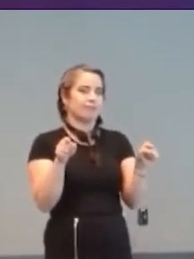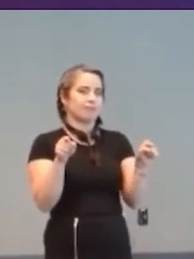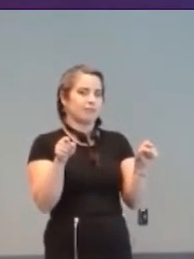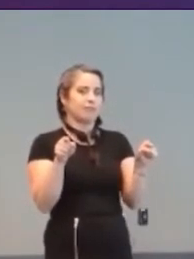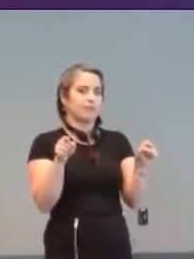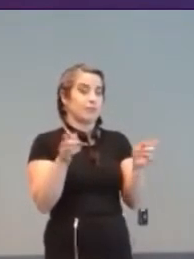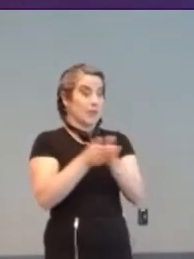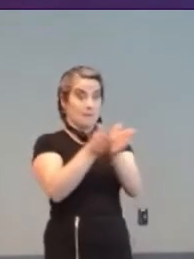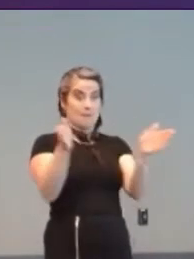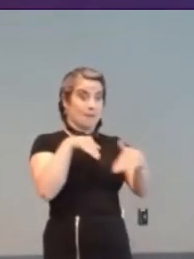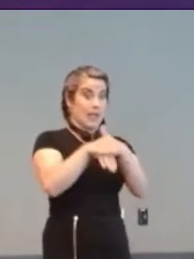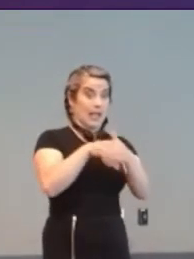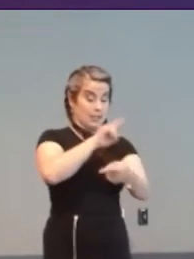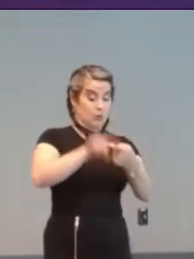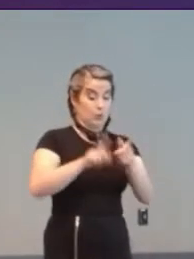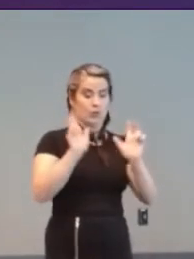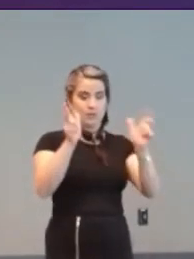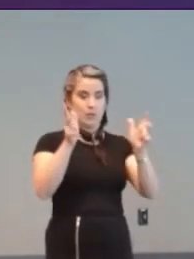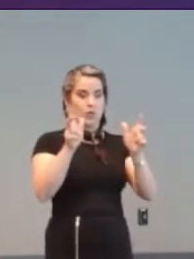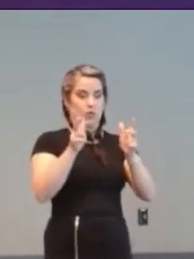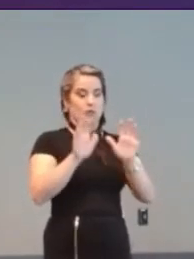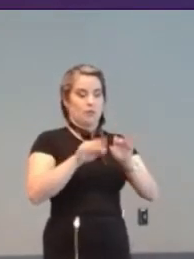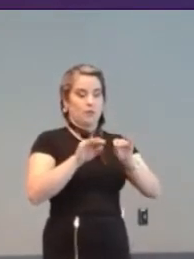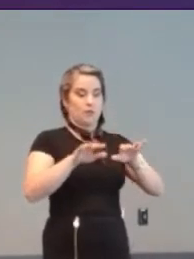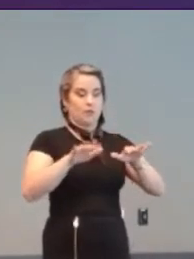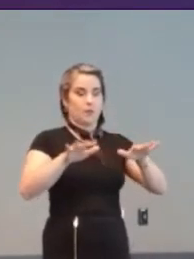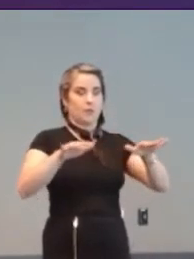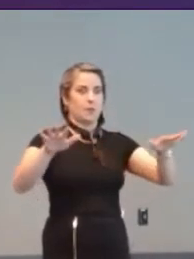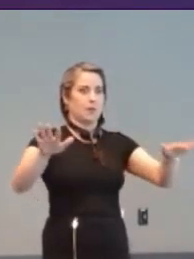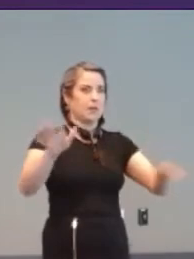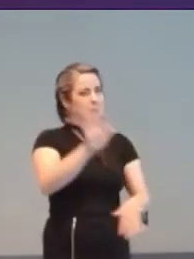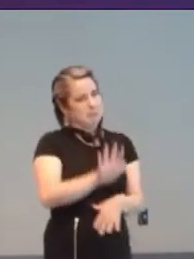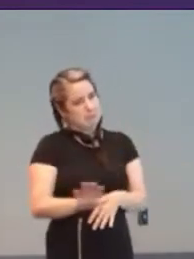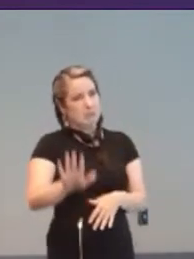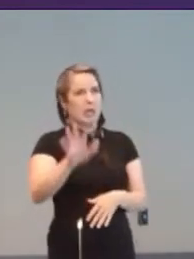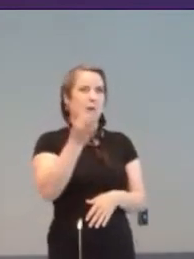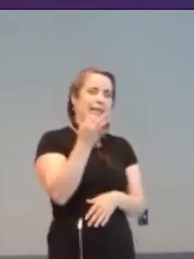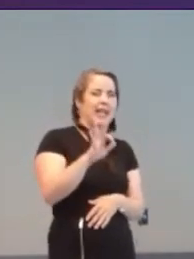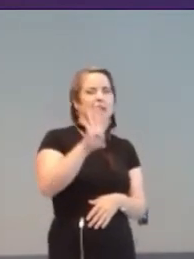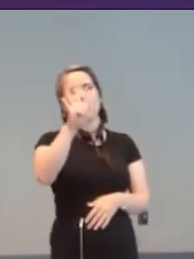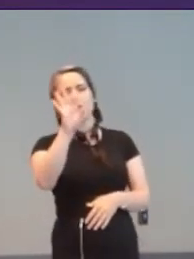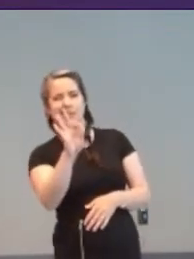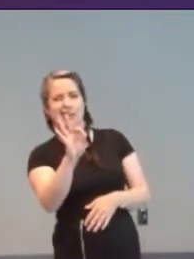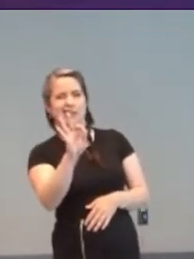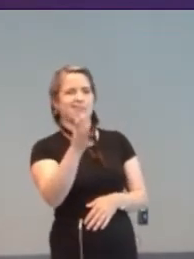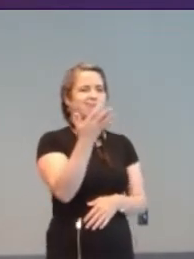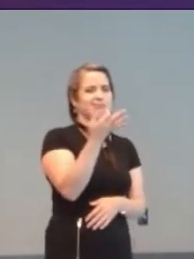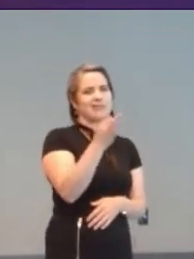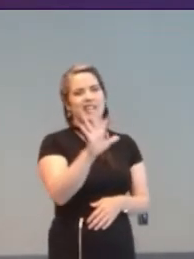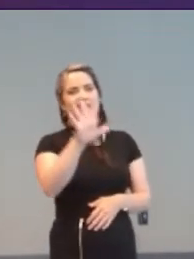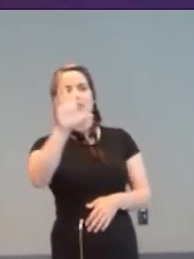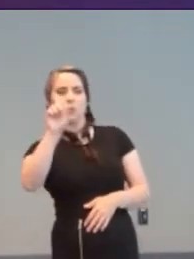Public access to computer games started fleetingly around 1949-1951. Most,